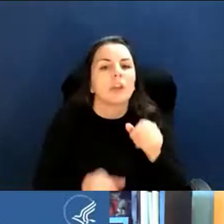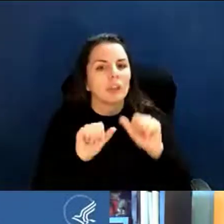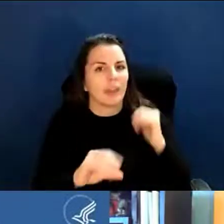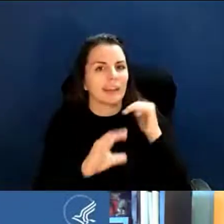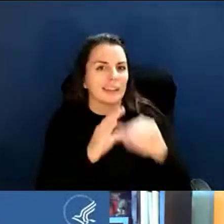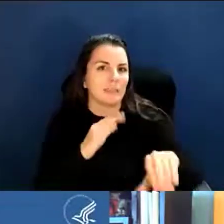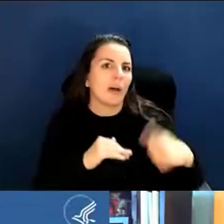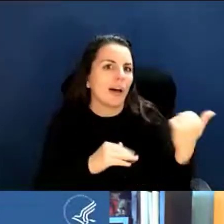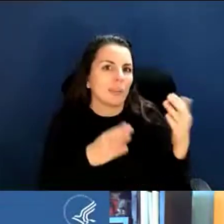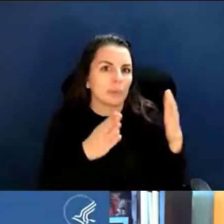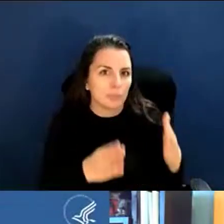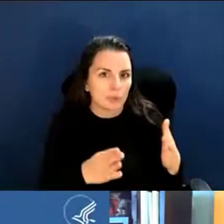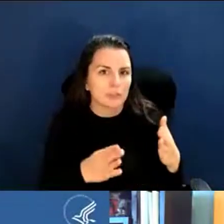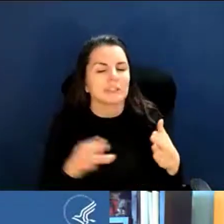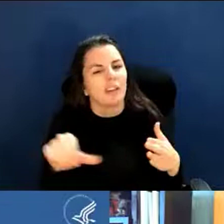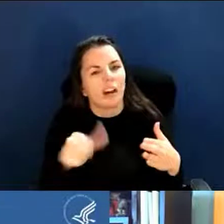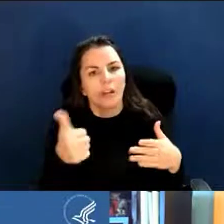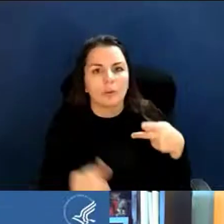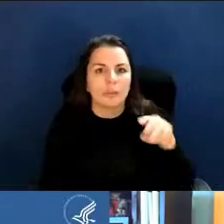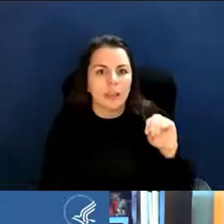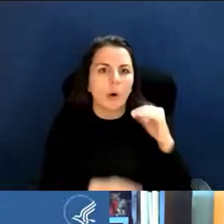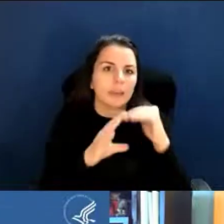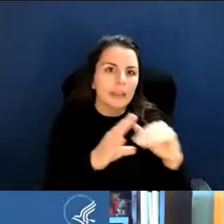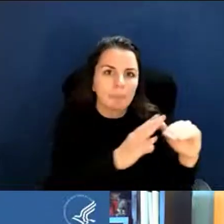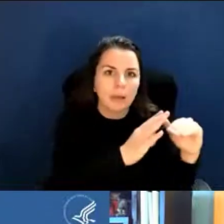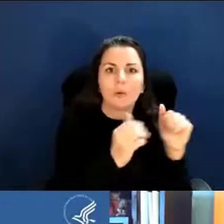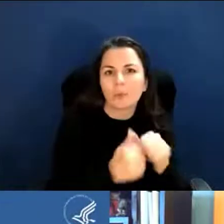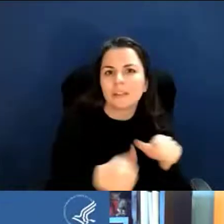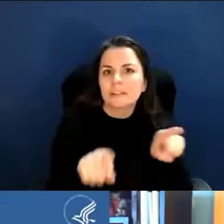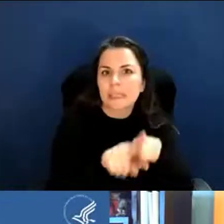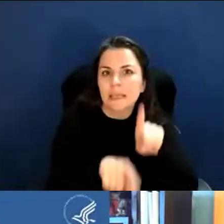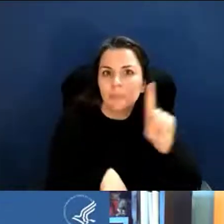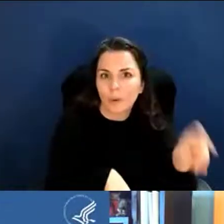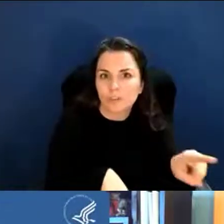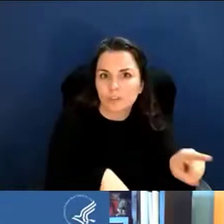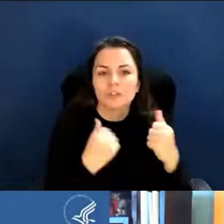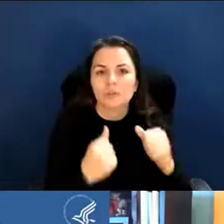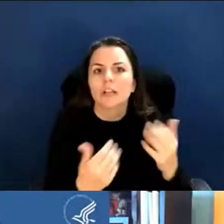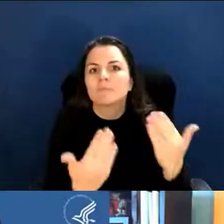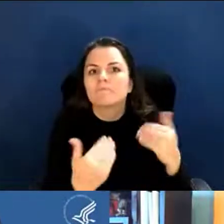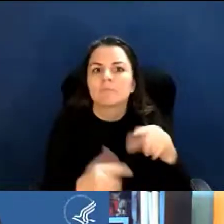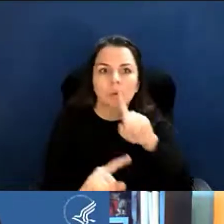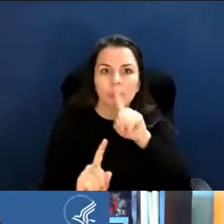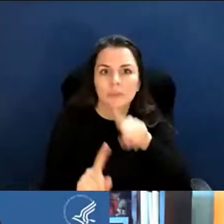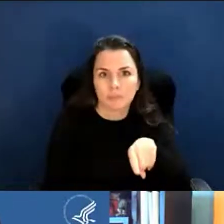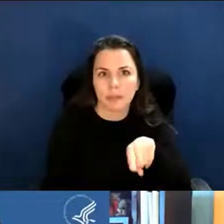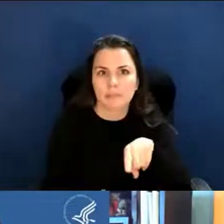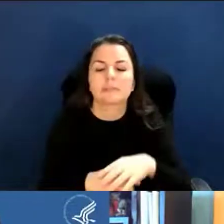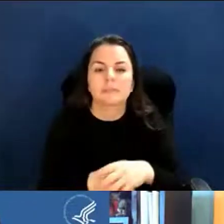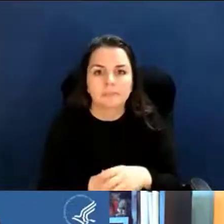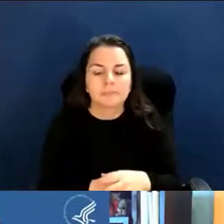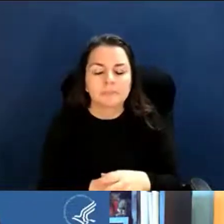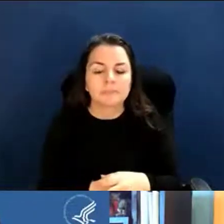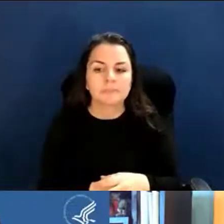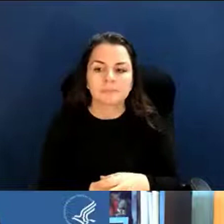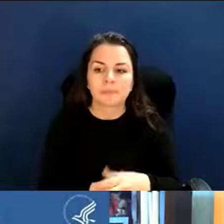another PO, a similar question to see if maybe the research is better aligned